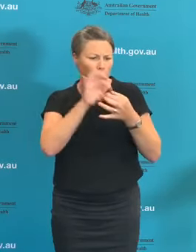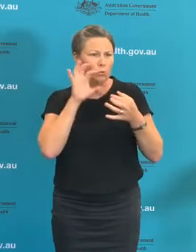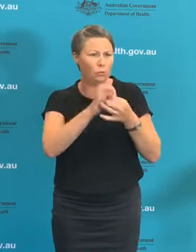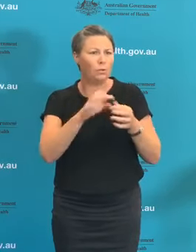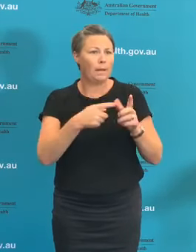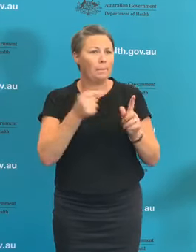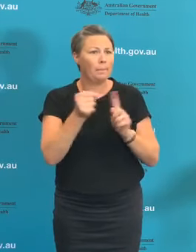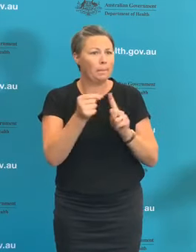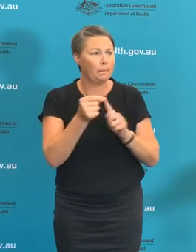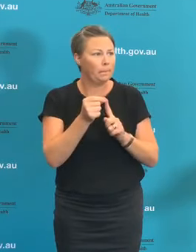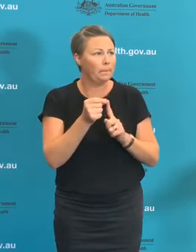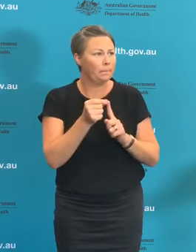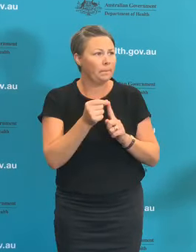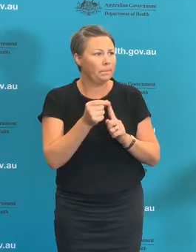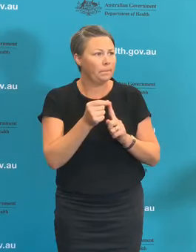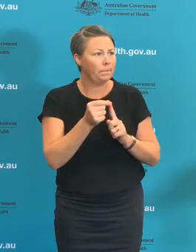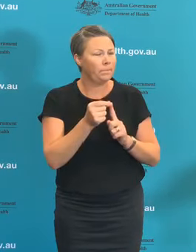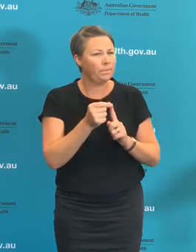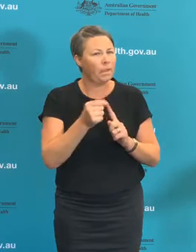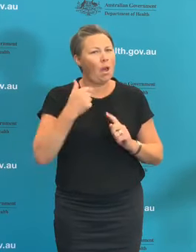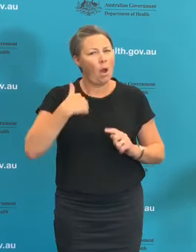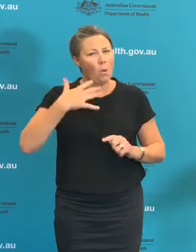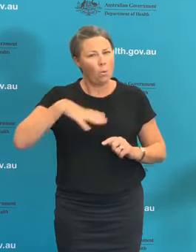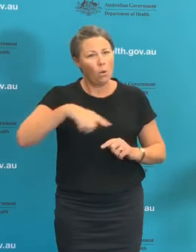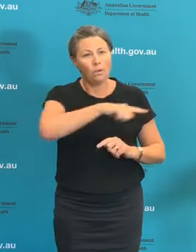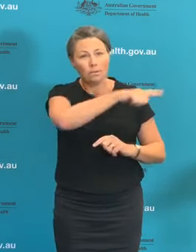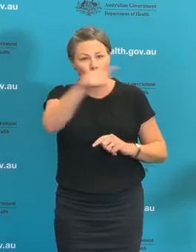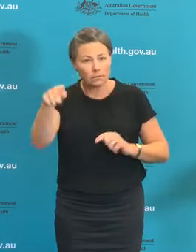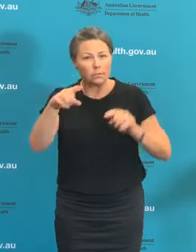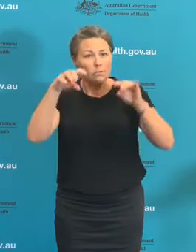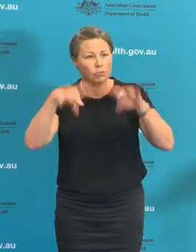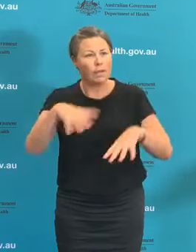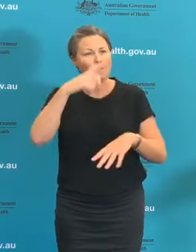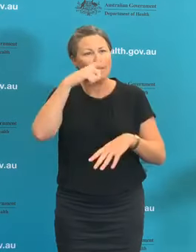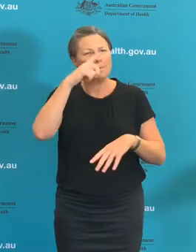the narrow scope of this, the very singular scope and reassure them that